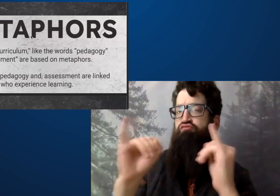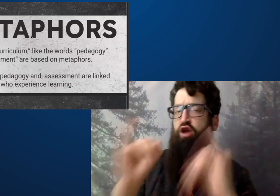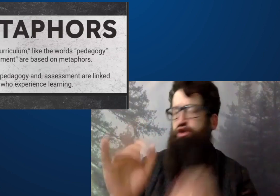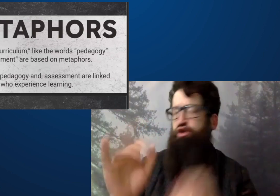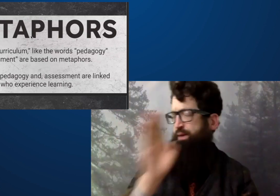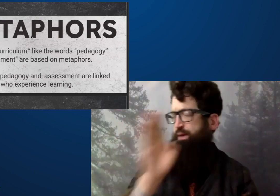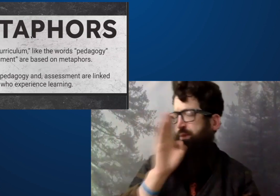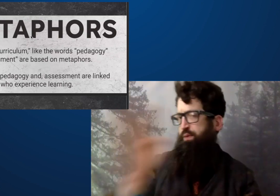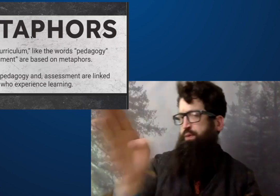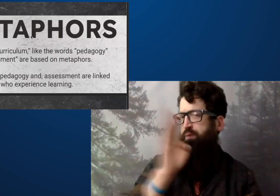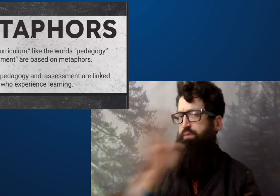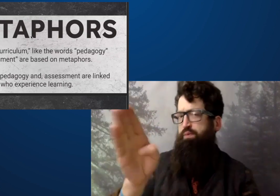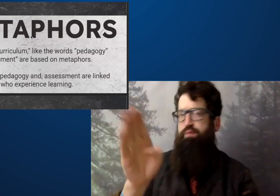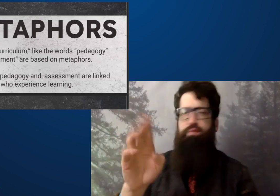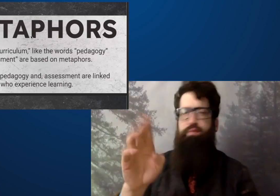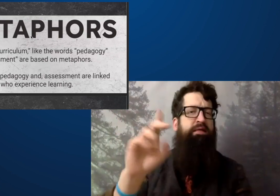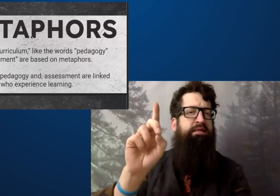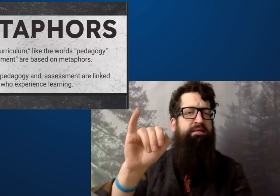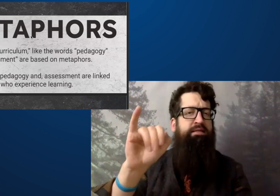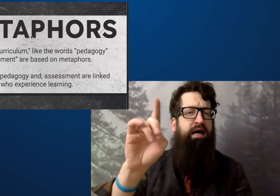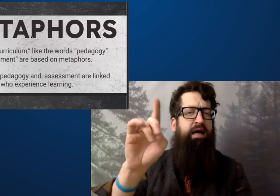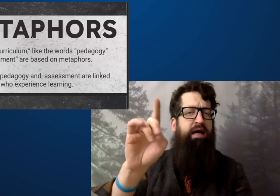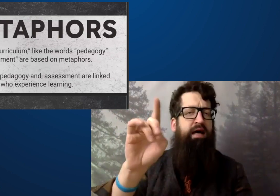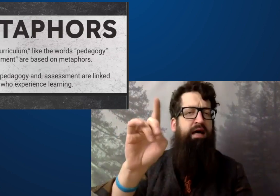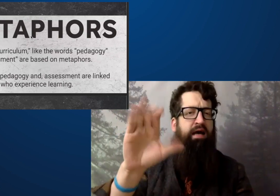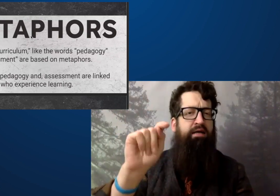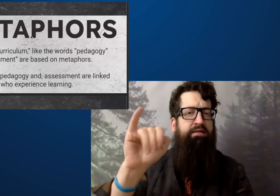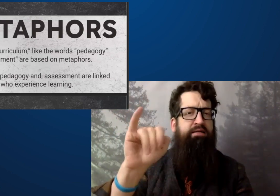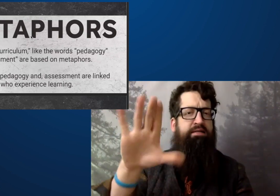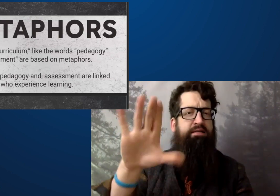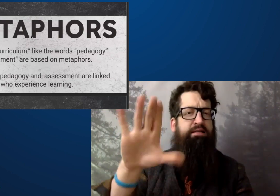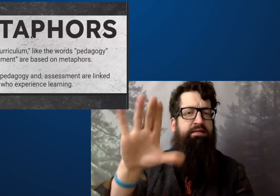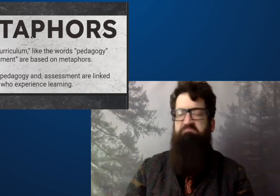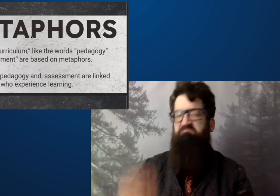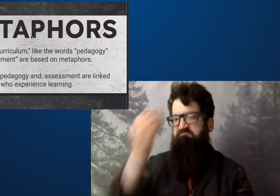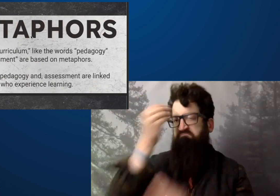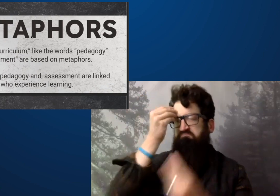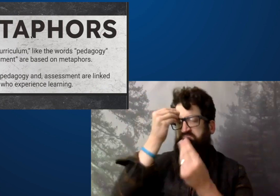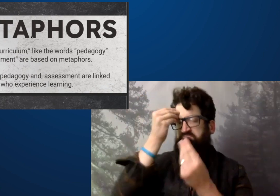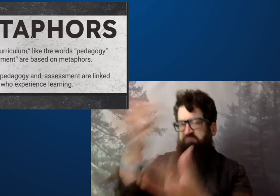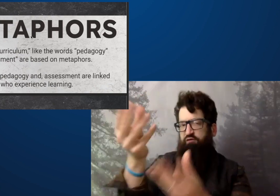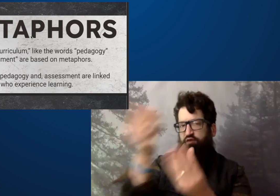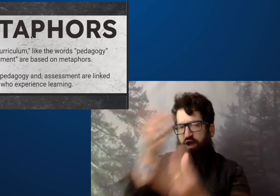that means the way of instructing or how to teach somebody. Mr.